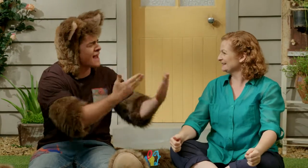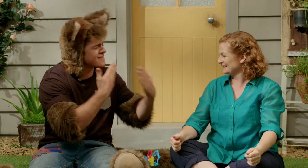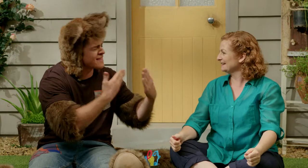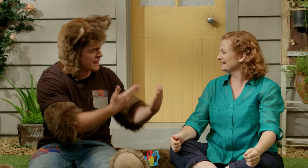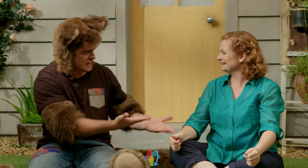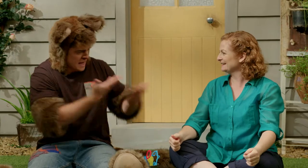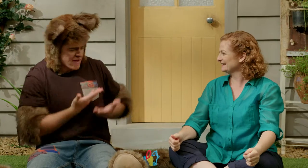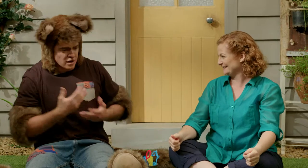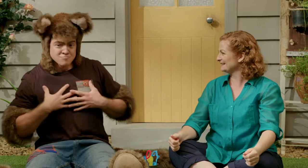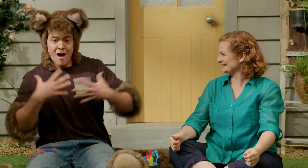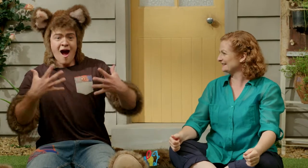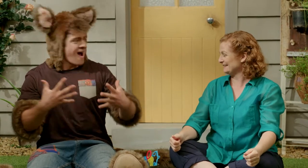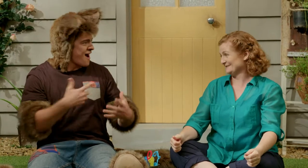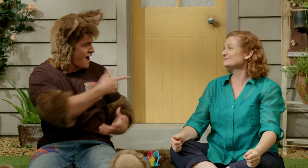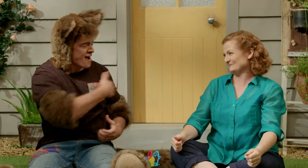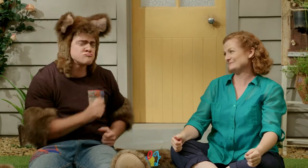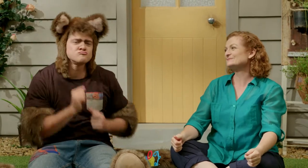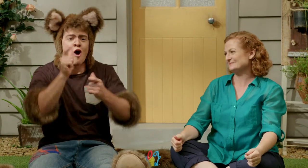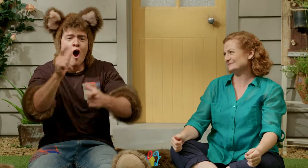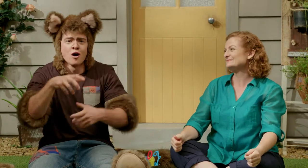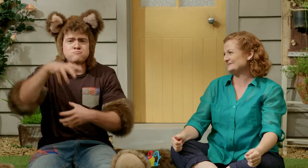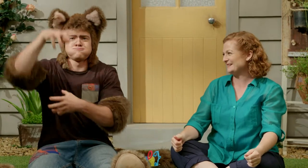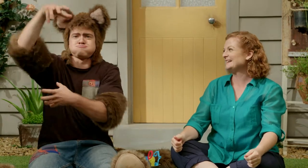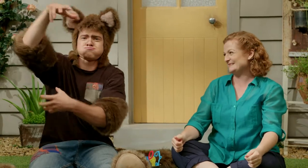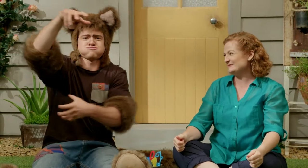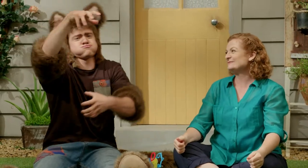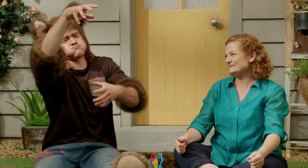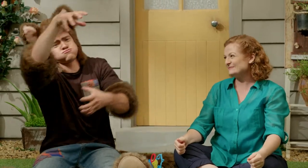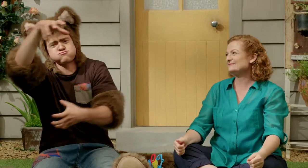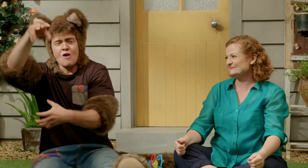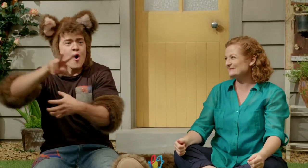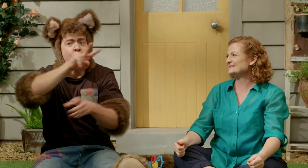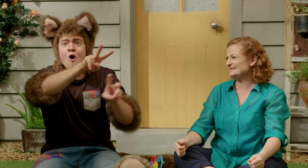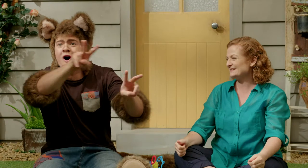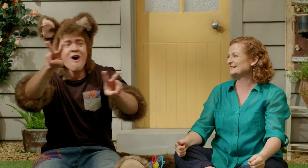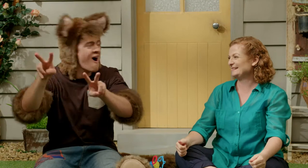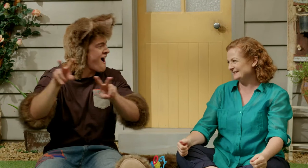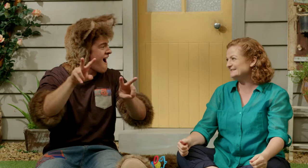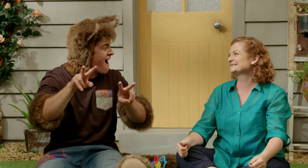Thank you so much for giving me such a wonderful surprise. I loved being underneath that big balloon.